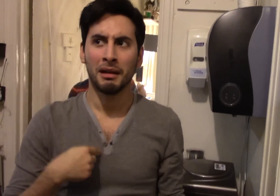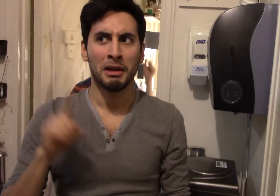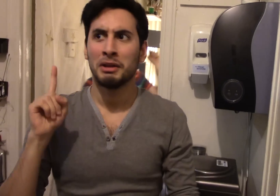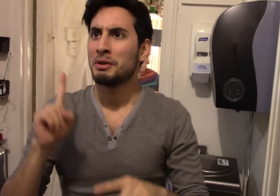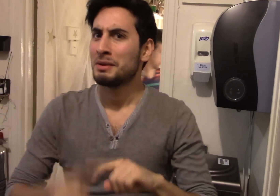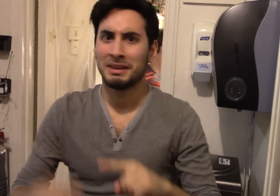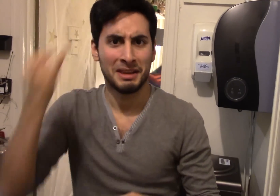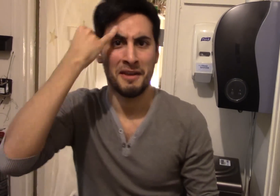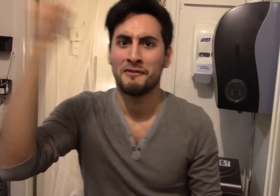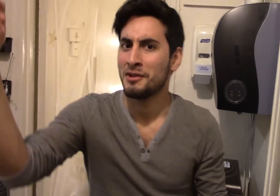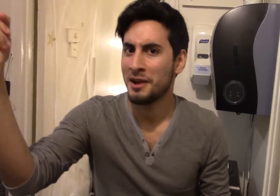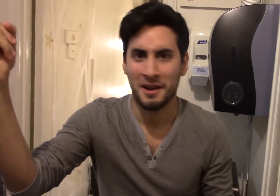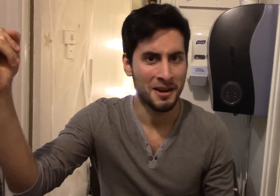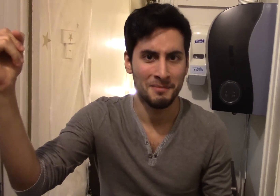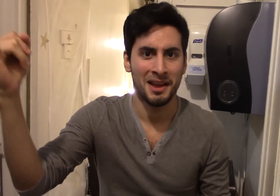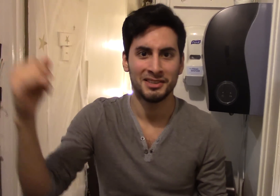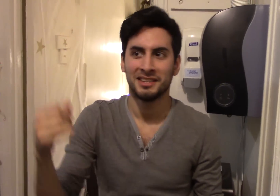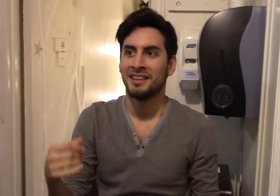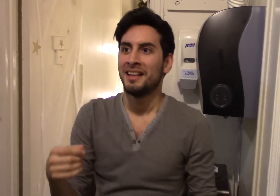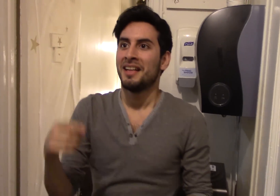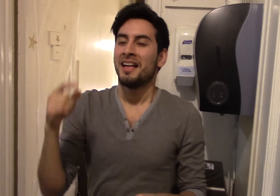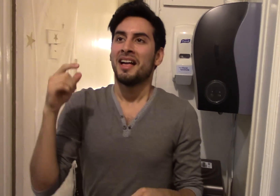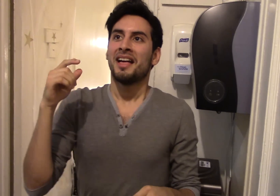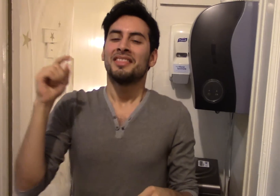I couldn't imagine